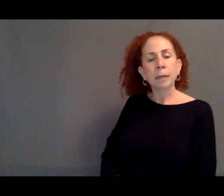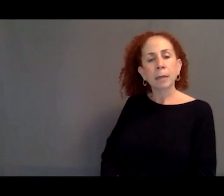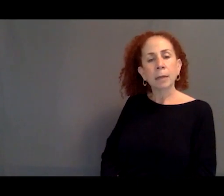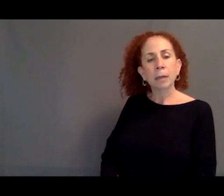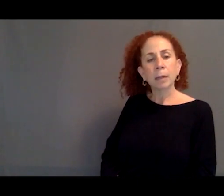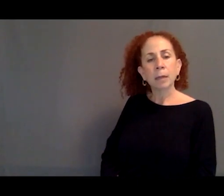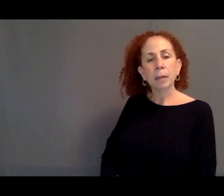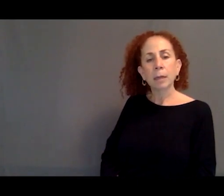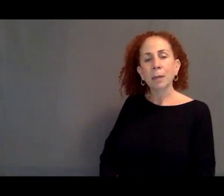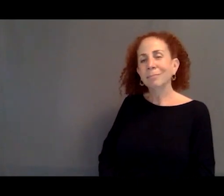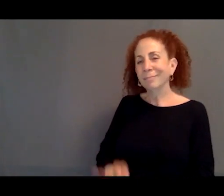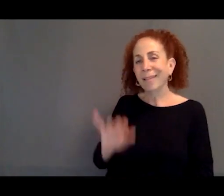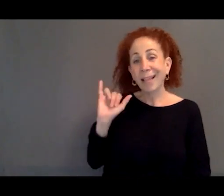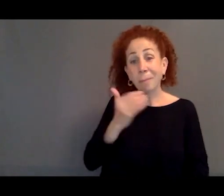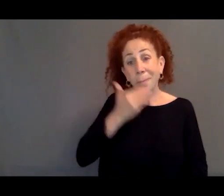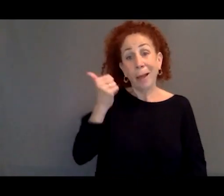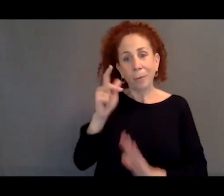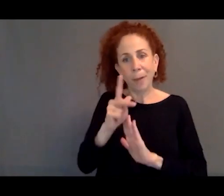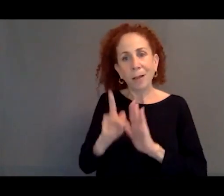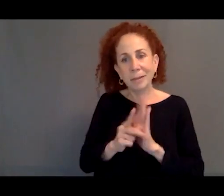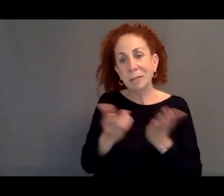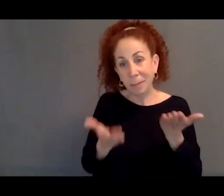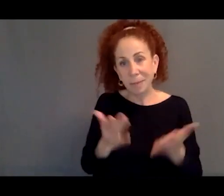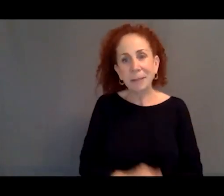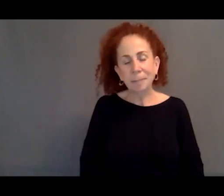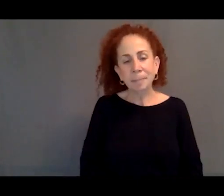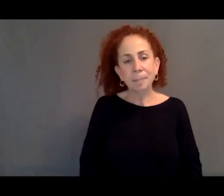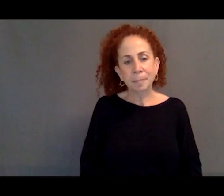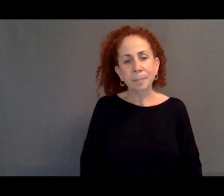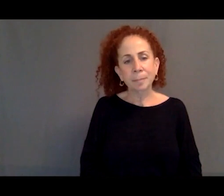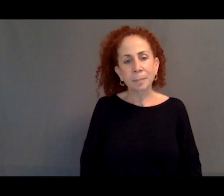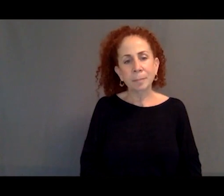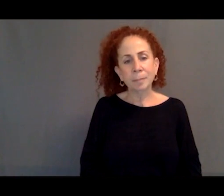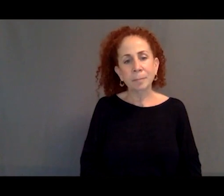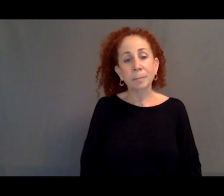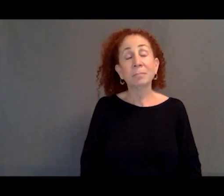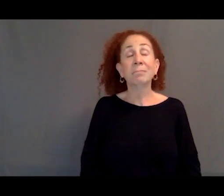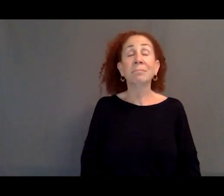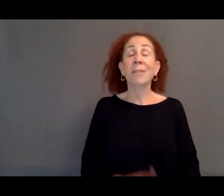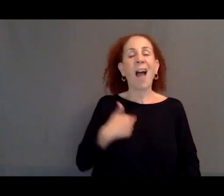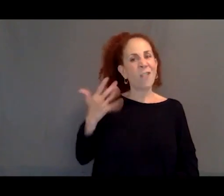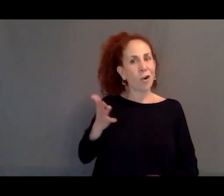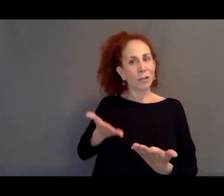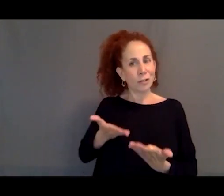And that's probably a preferable policy. Again, I've suggested that that should probably